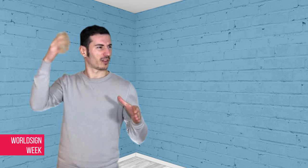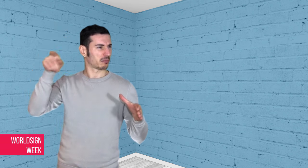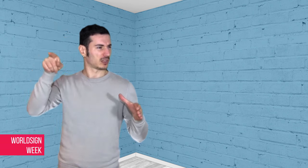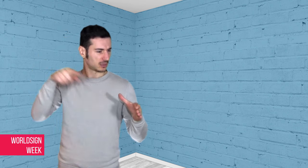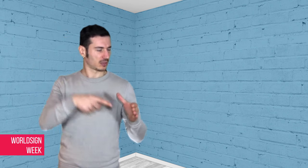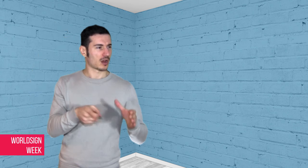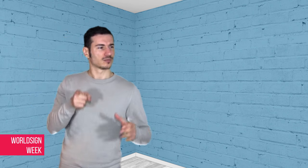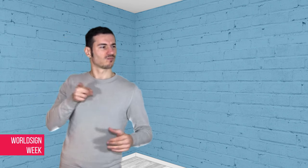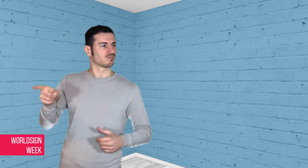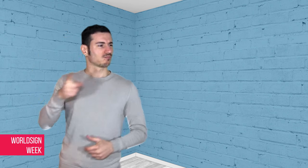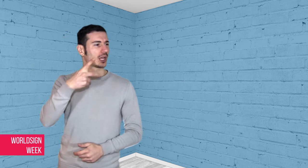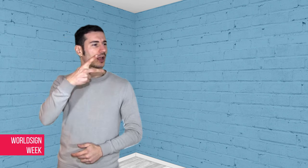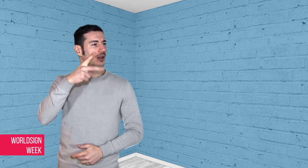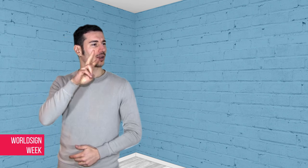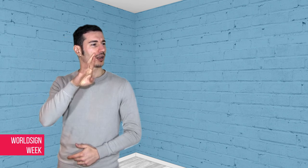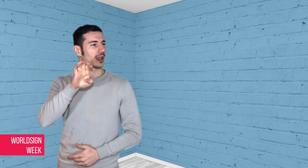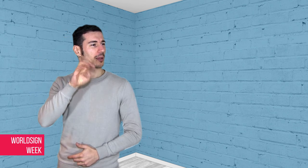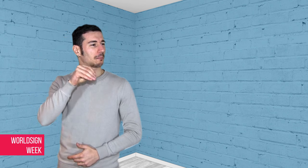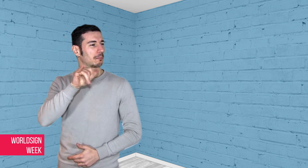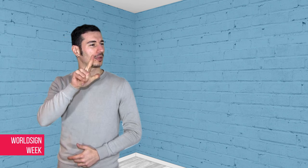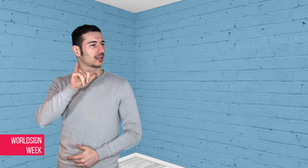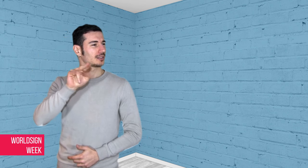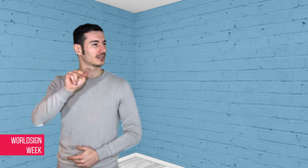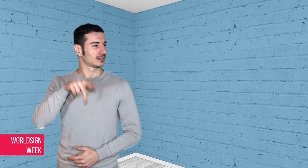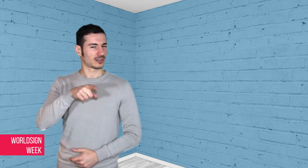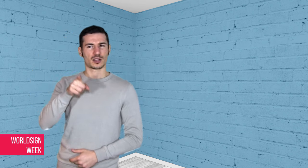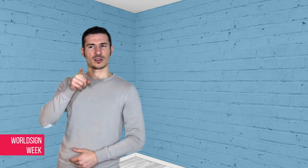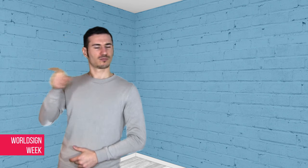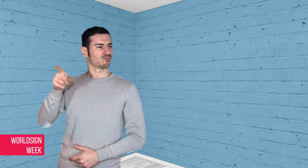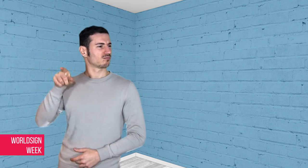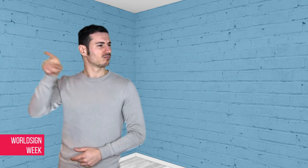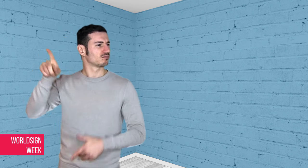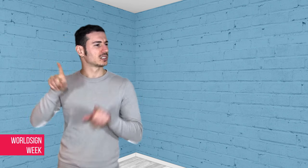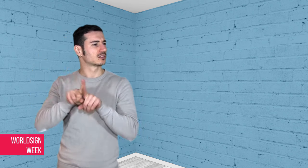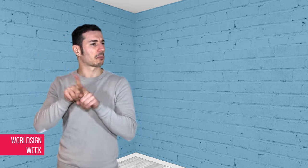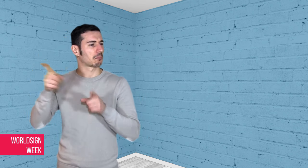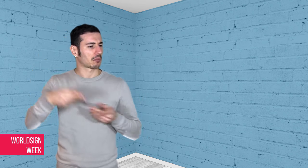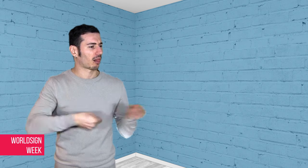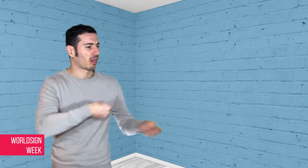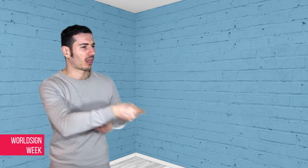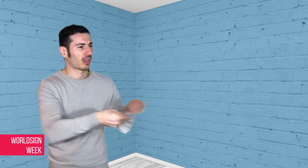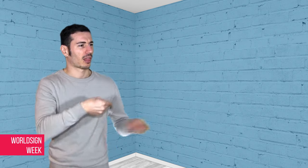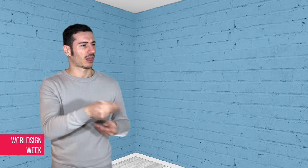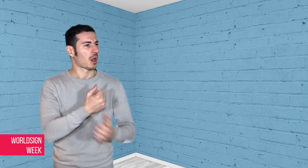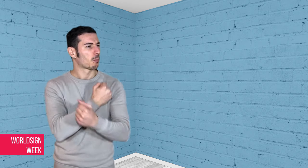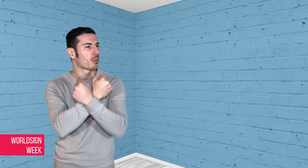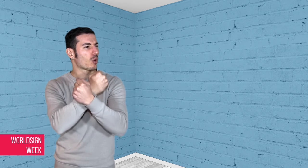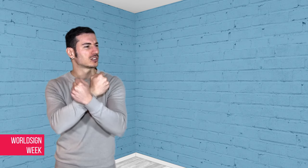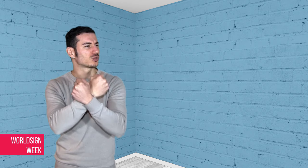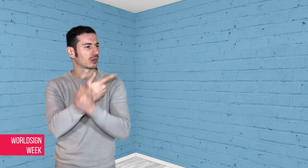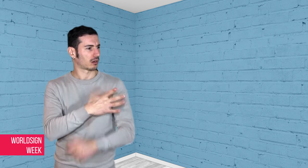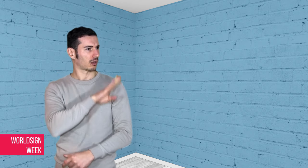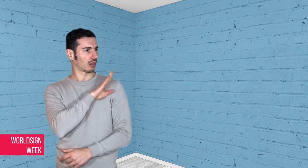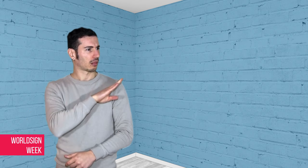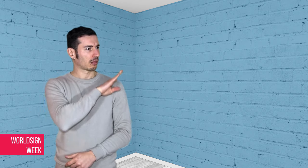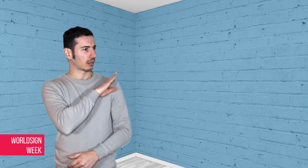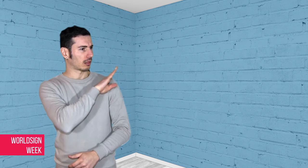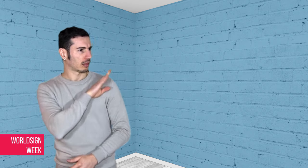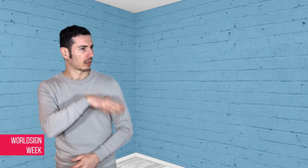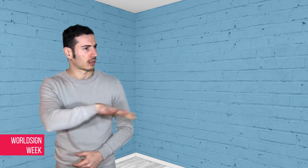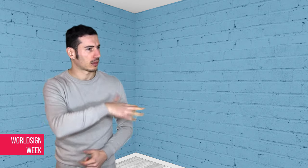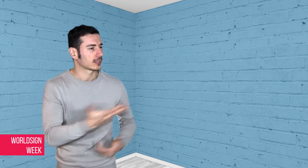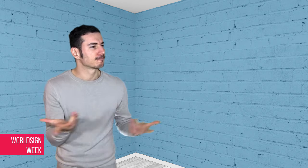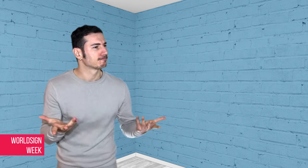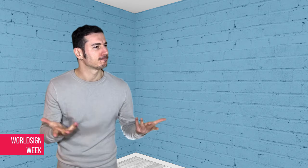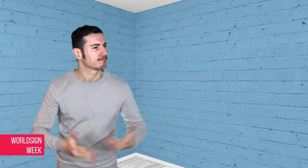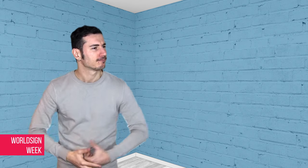leaders are accusing Kremlin of poisoning them.